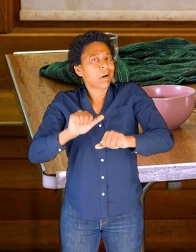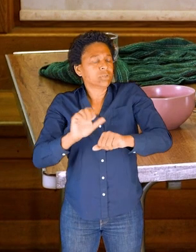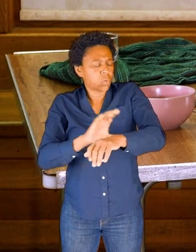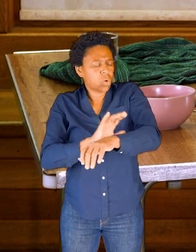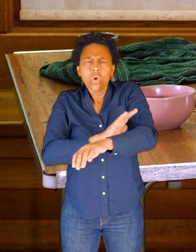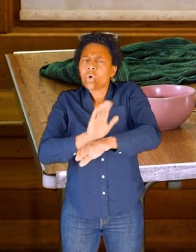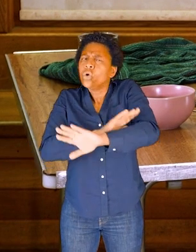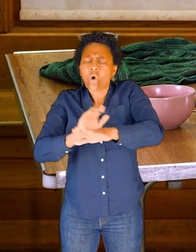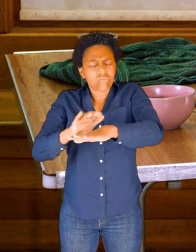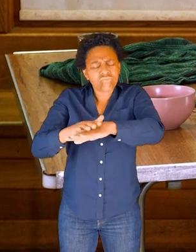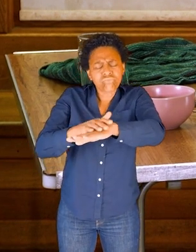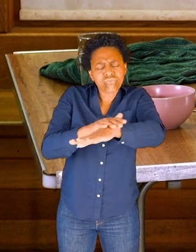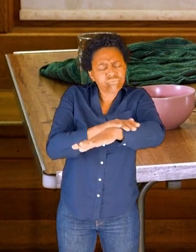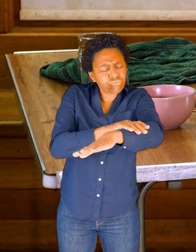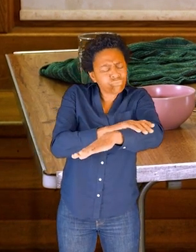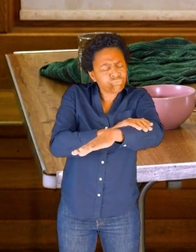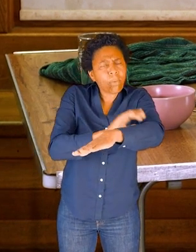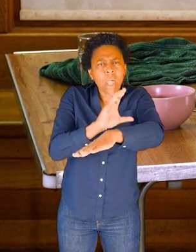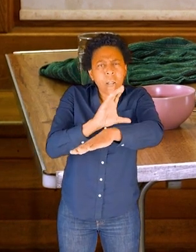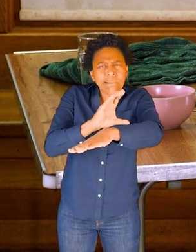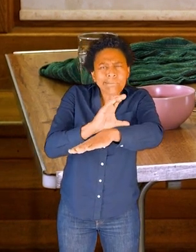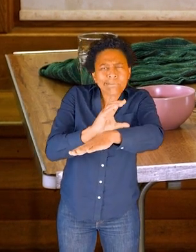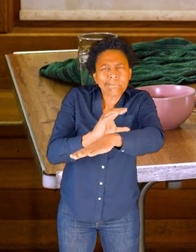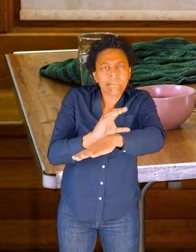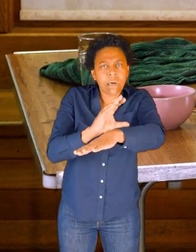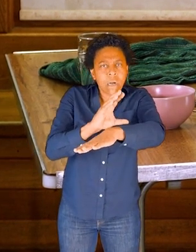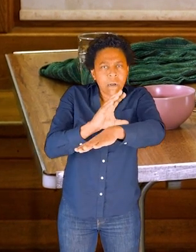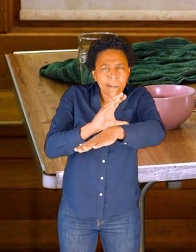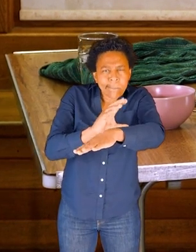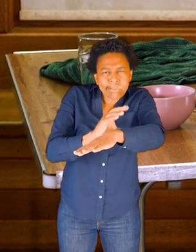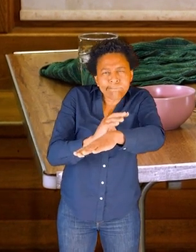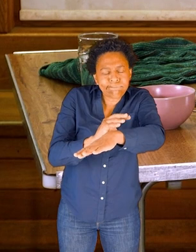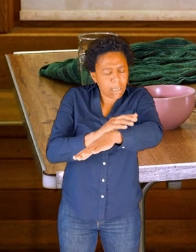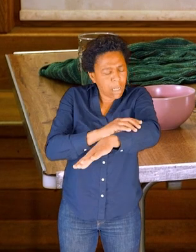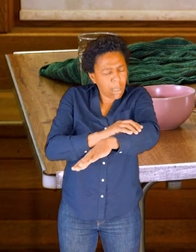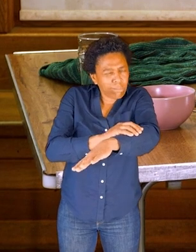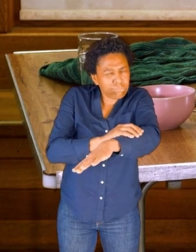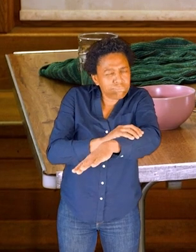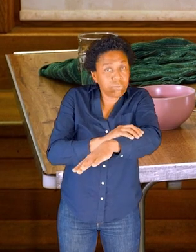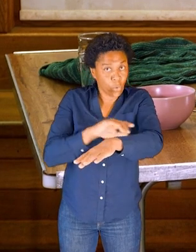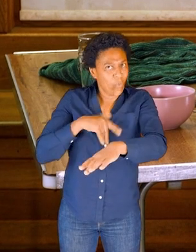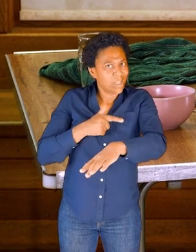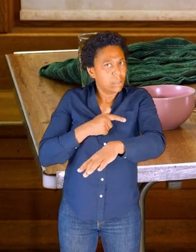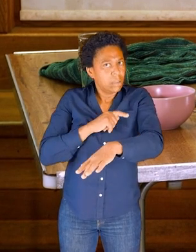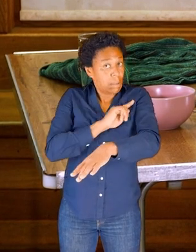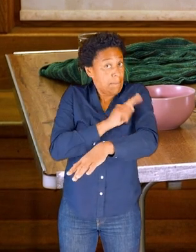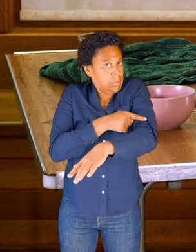to sink a little bit below the surface to the soft tissues.